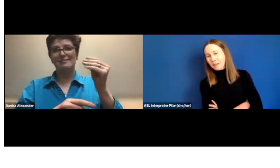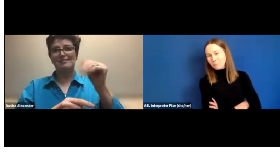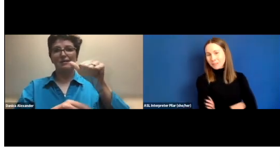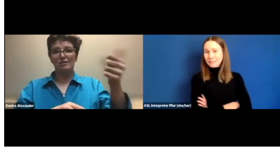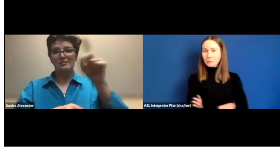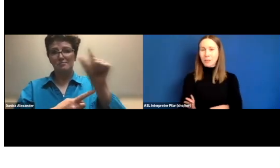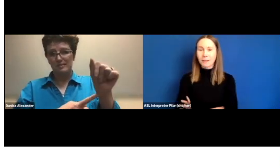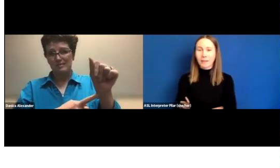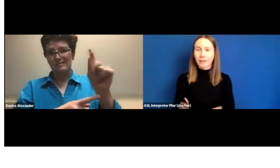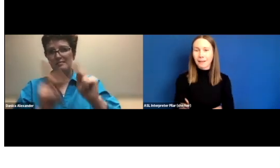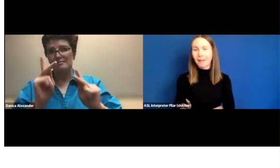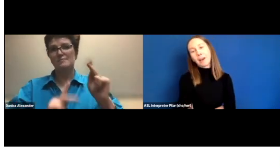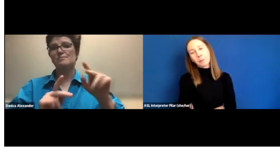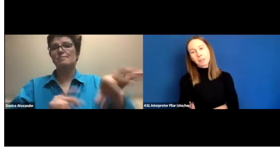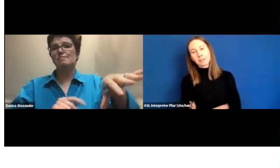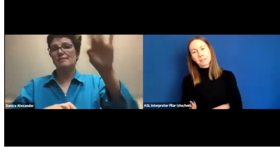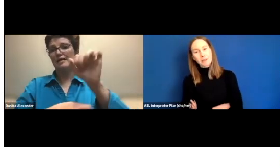I am presently working and helping deaf